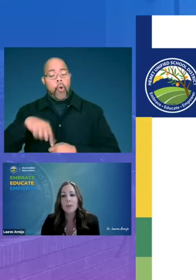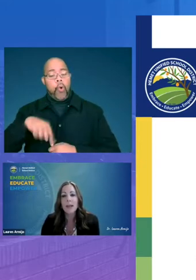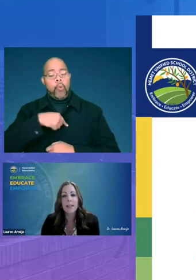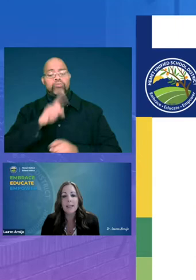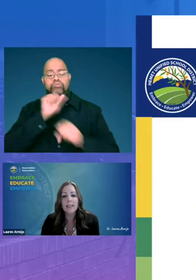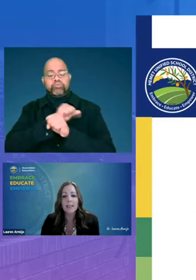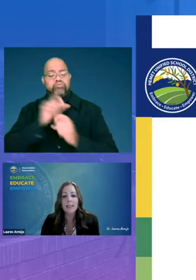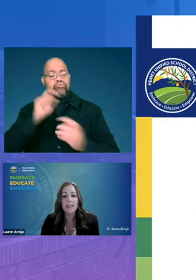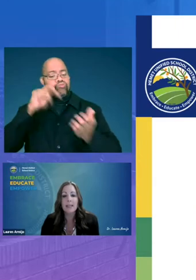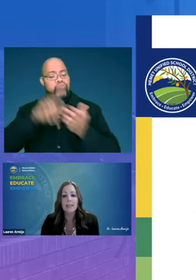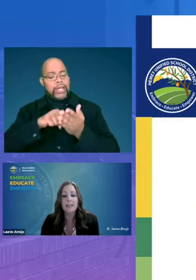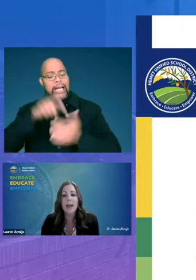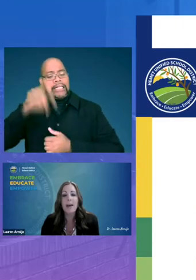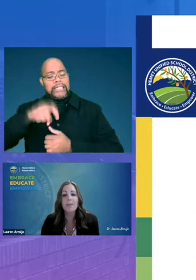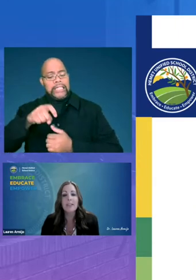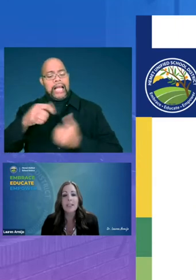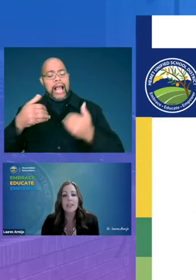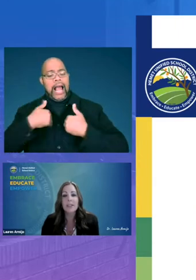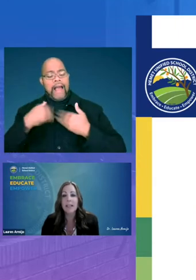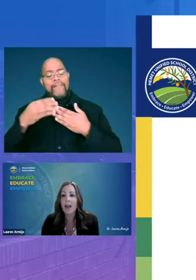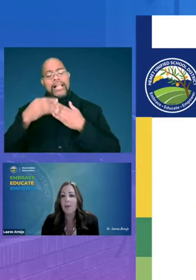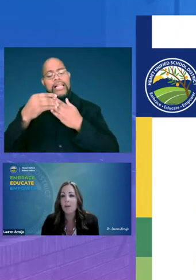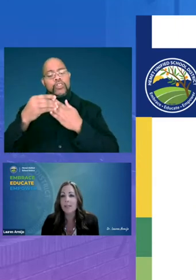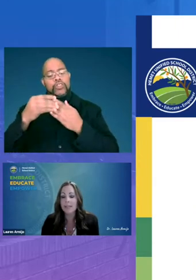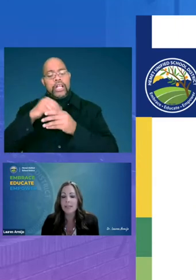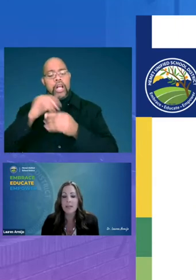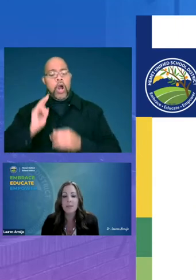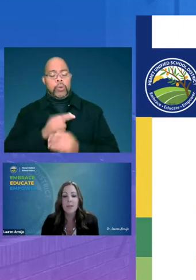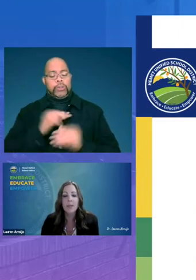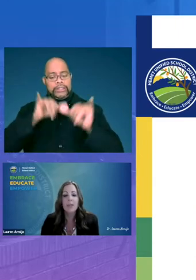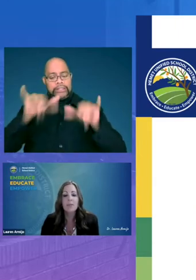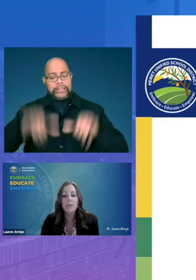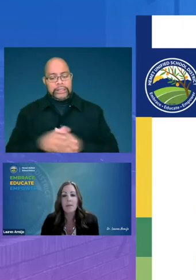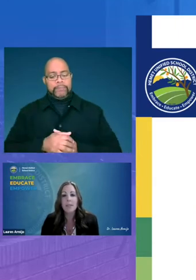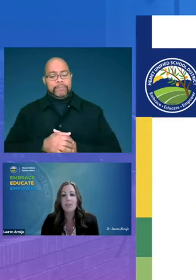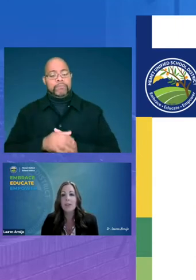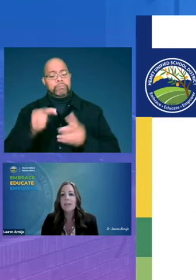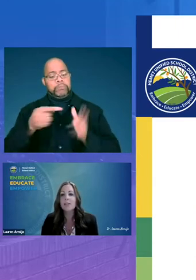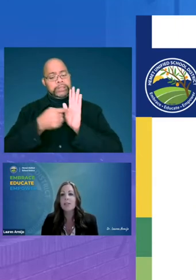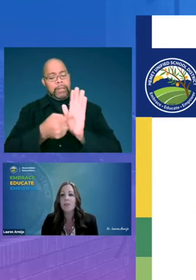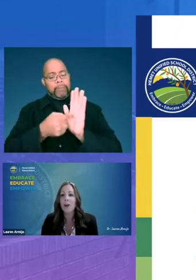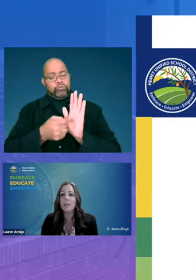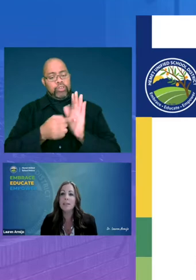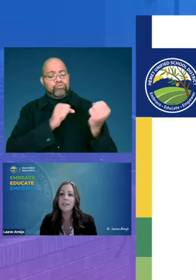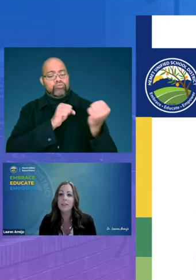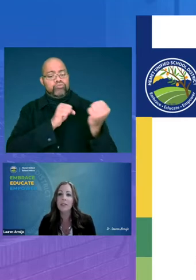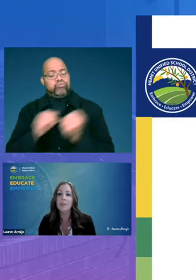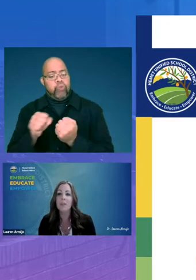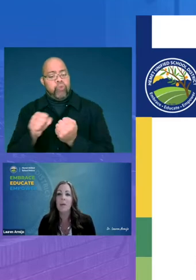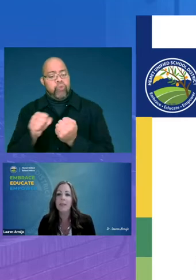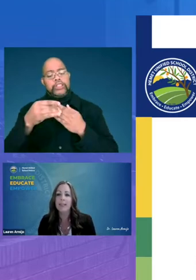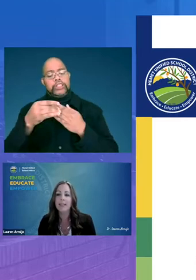recognize the need to have leaders in our system who demonstrate strong leadership competencies